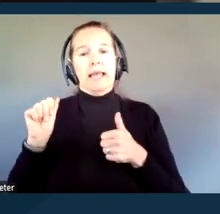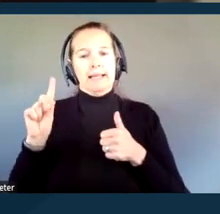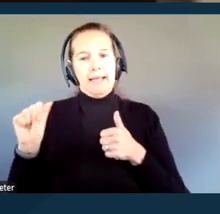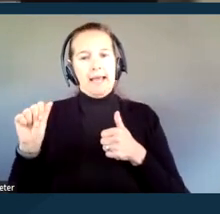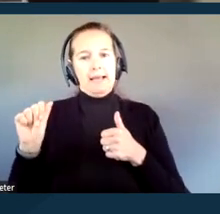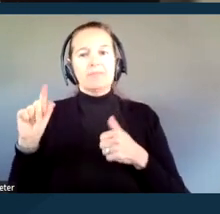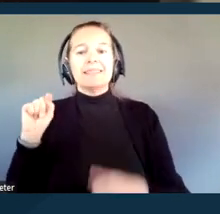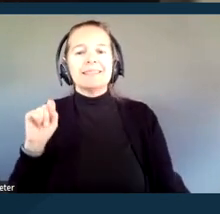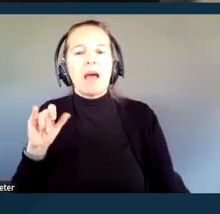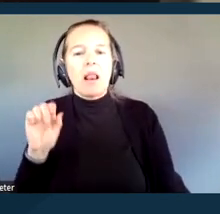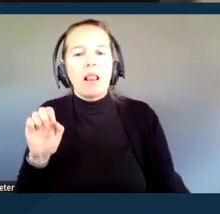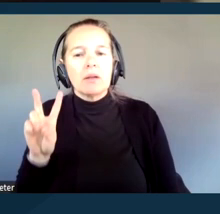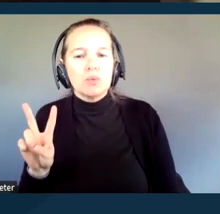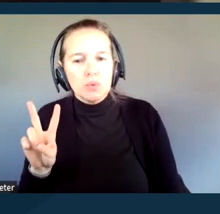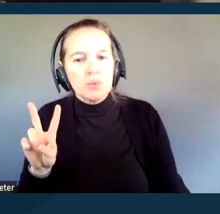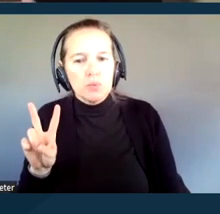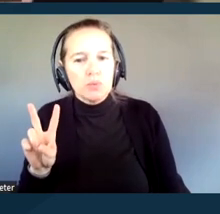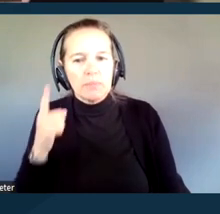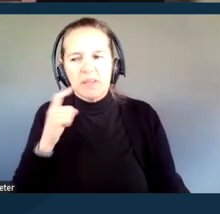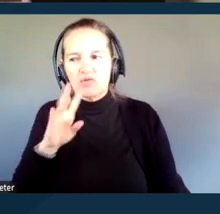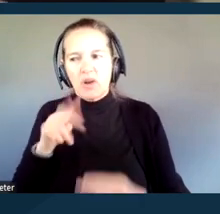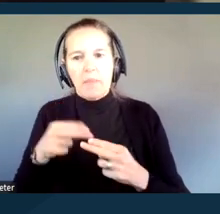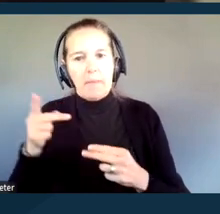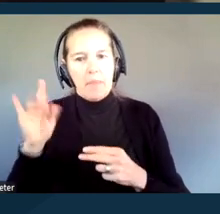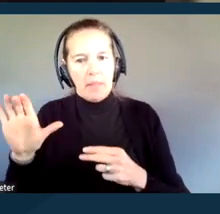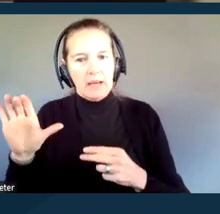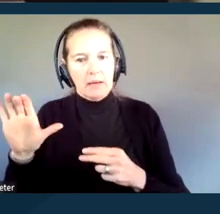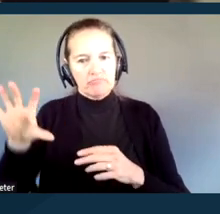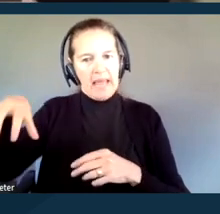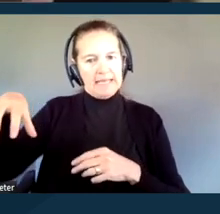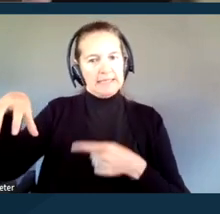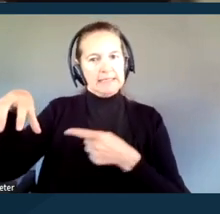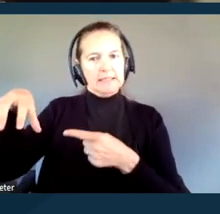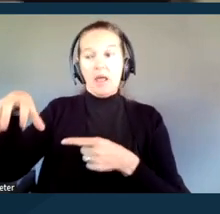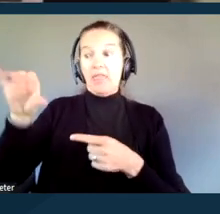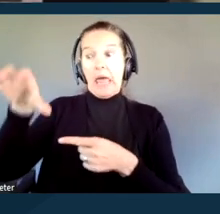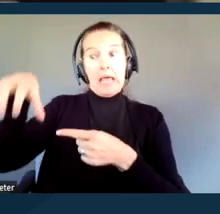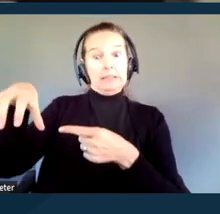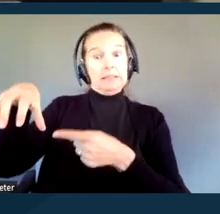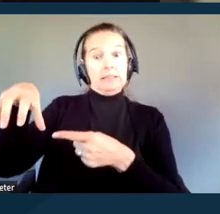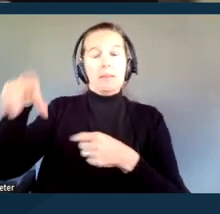because we're talking public entities here, provides that public entities must take appropriate steps